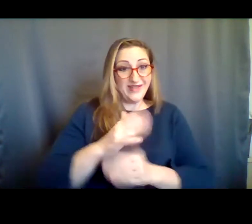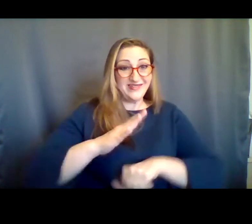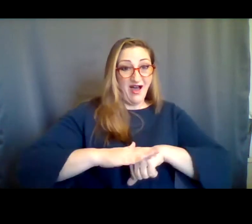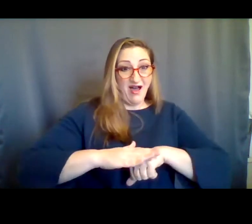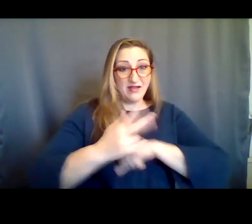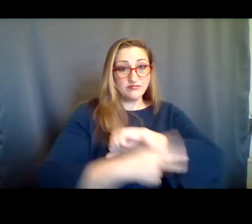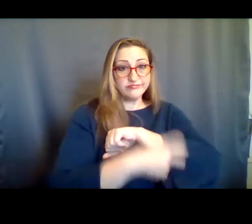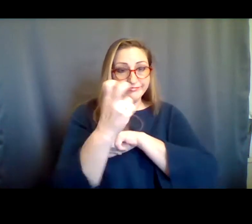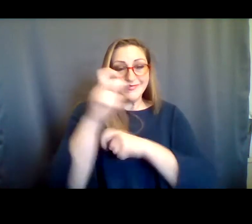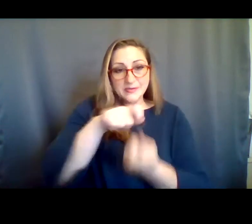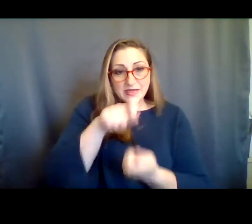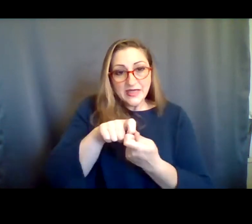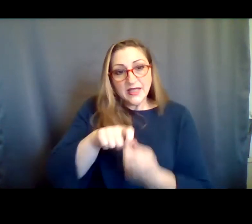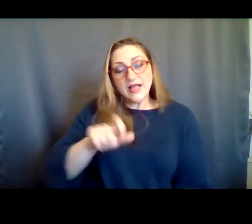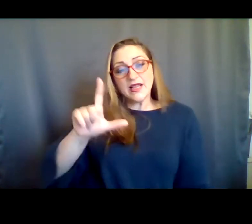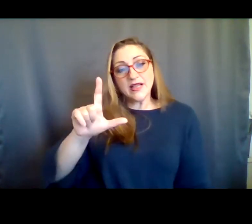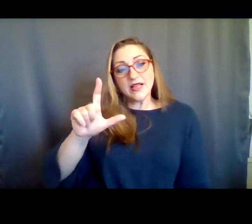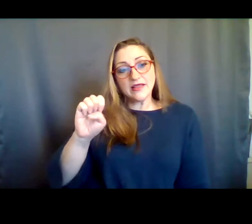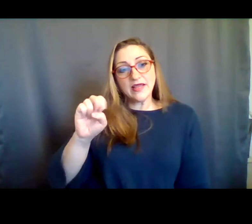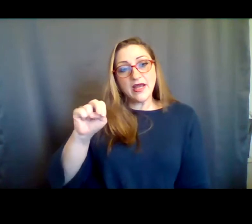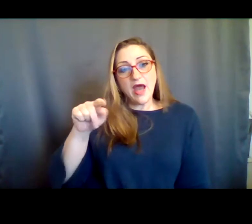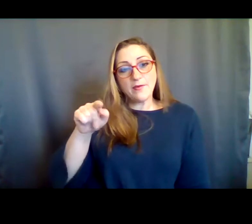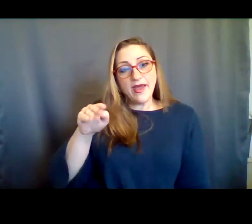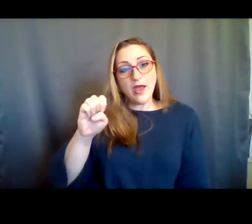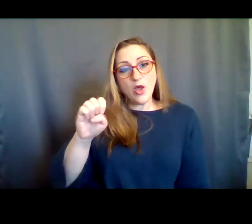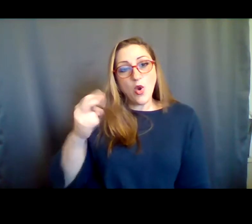land. More specifically, Lenapehoking: The unceded homeland of the Lenape People, who are also